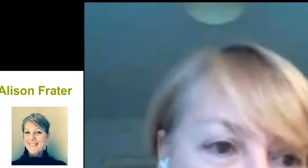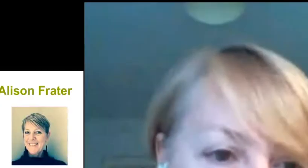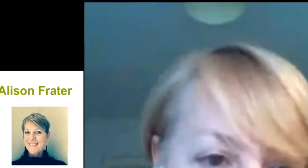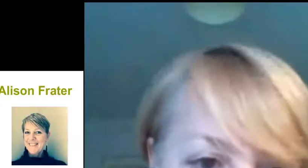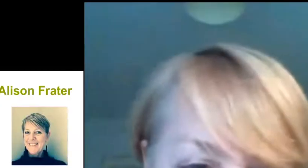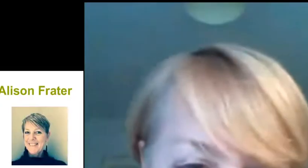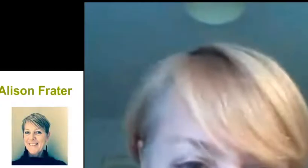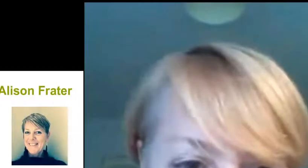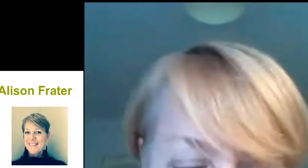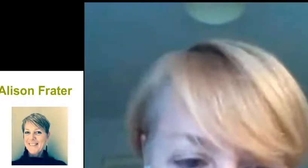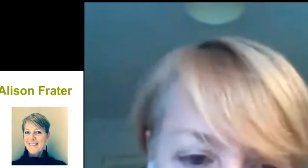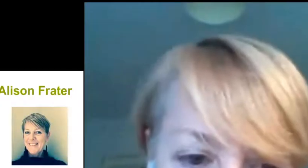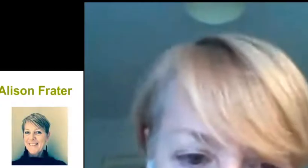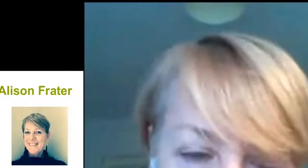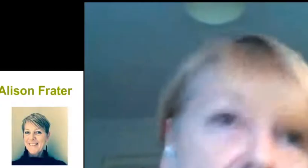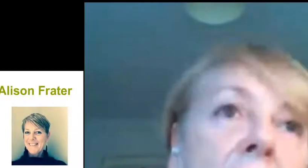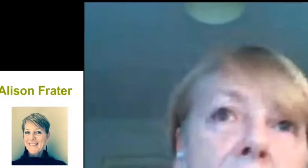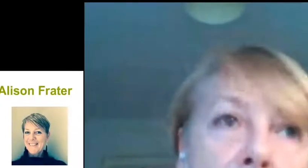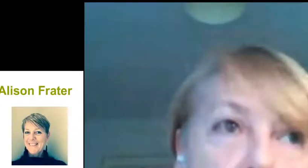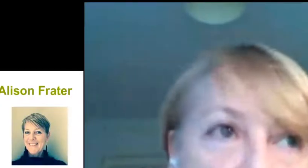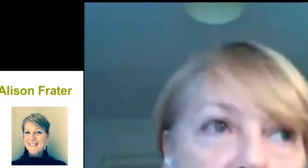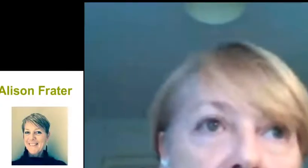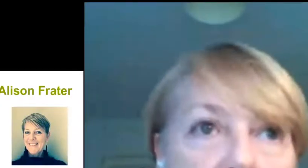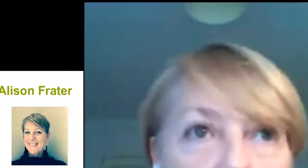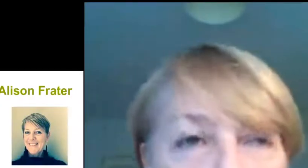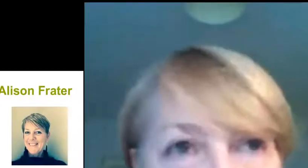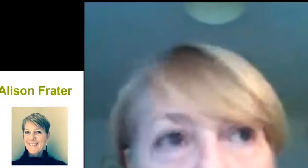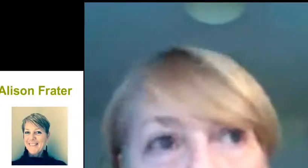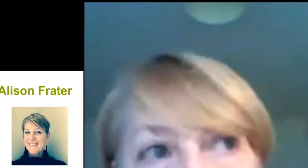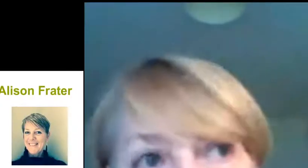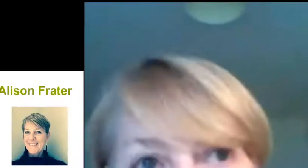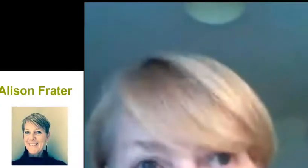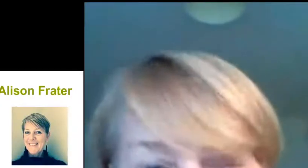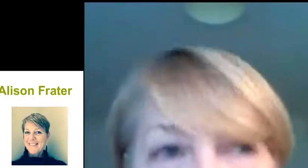seen in the press, issues to do with people bringing in different variants from overseas